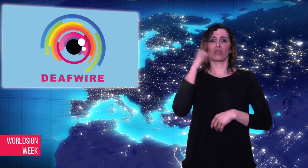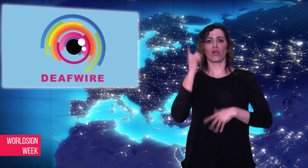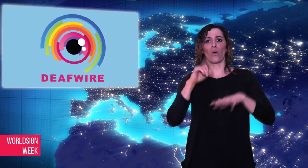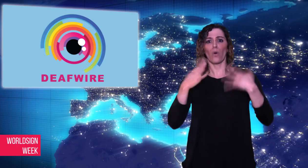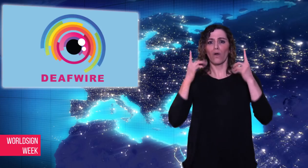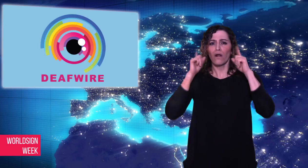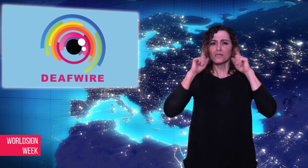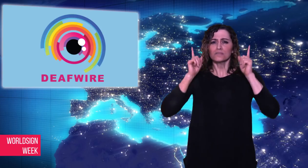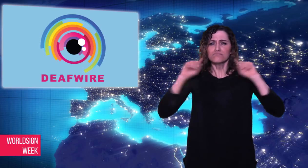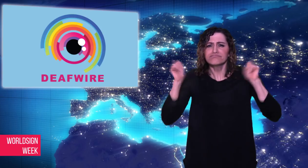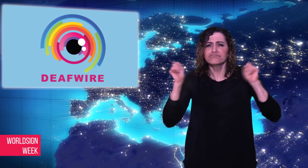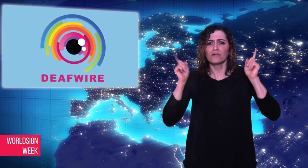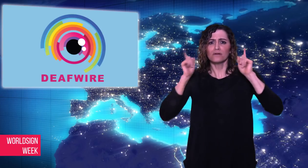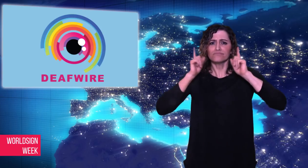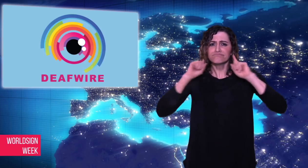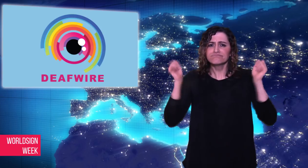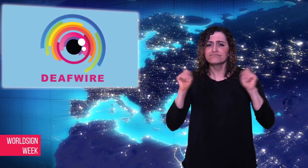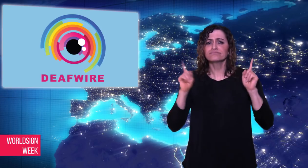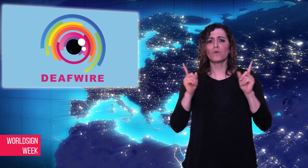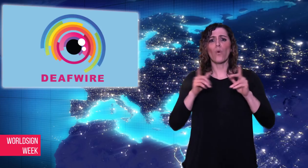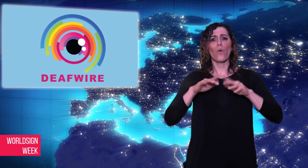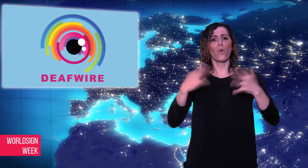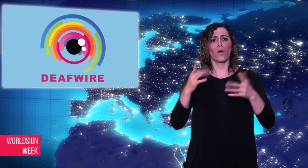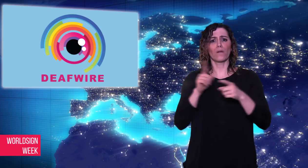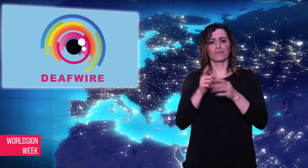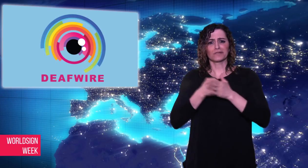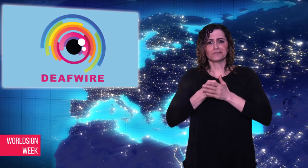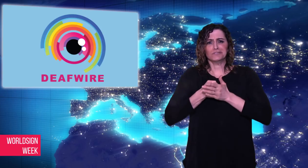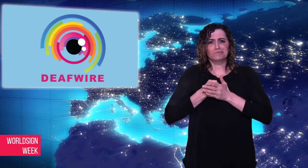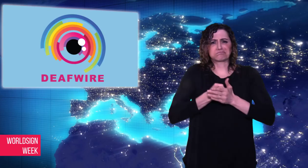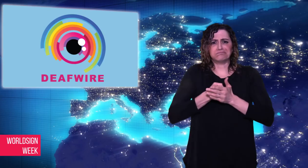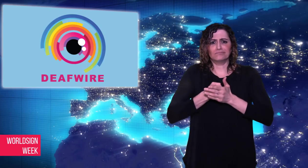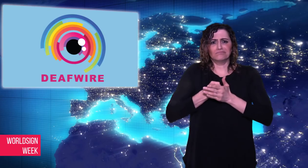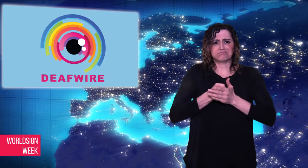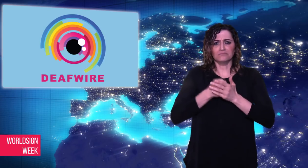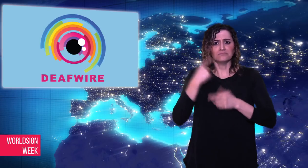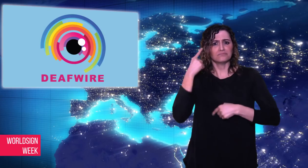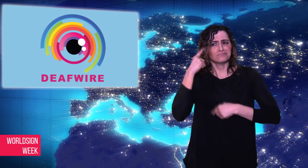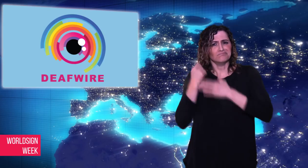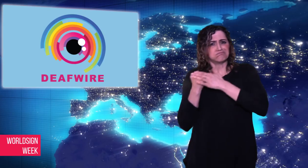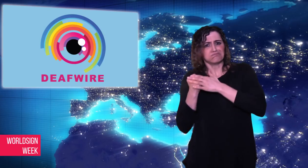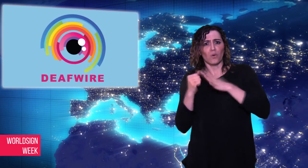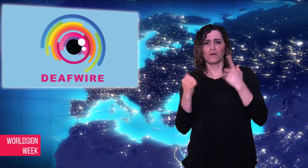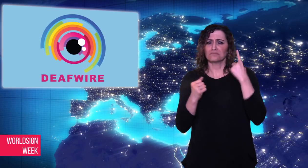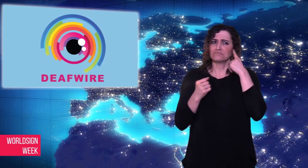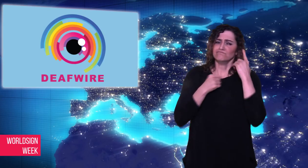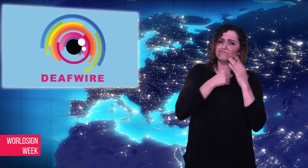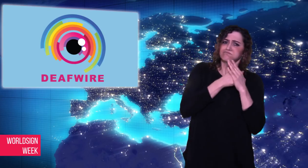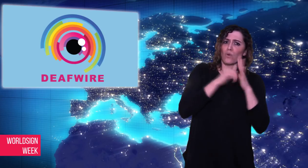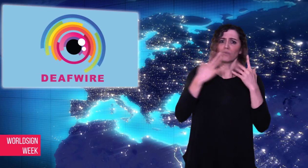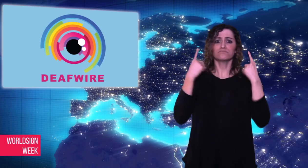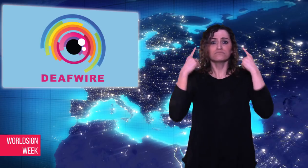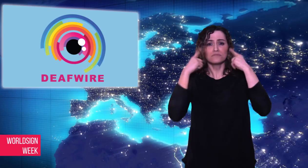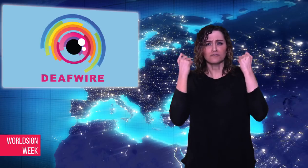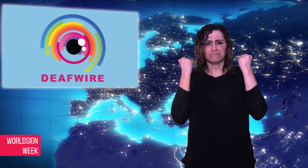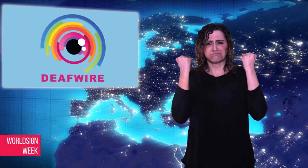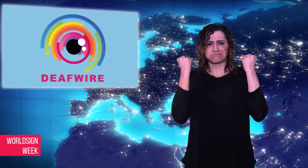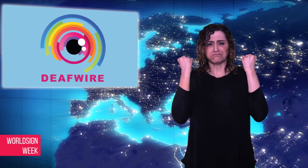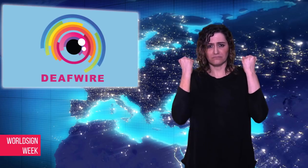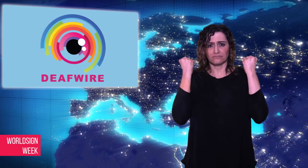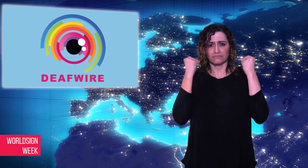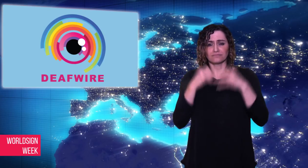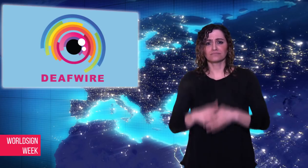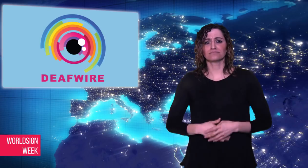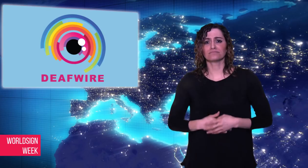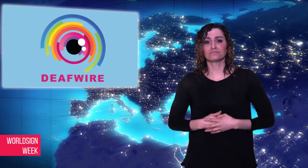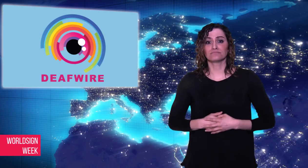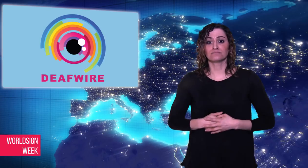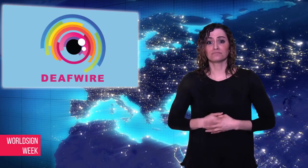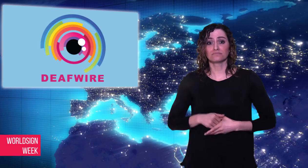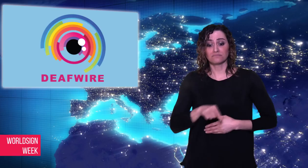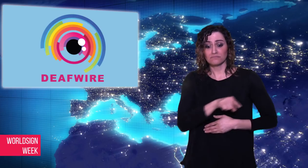lower on language skills, cognition, and